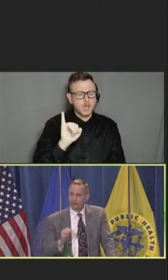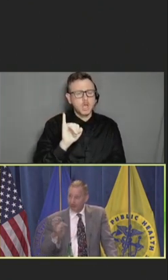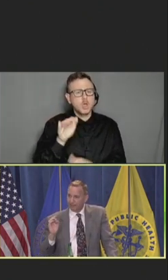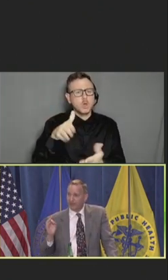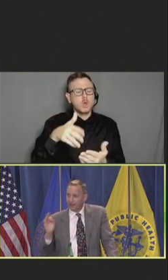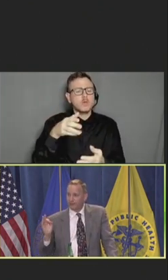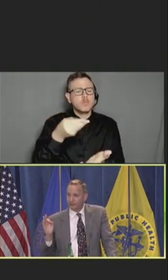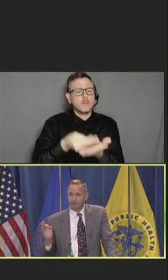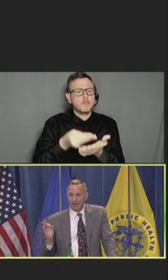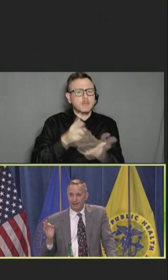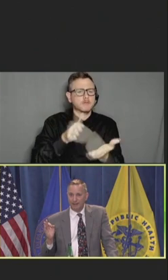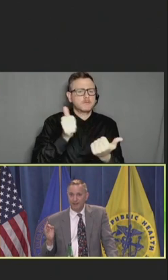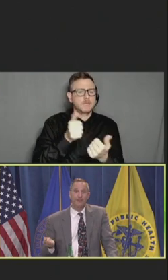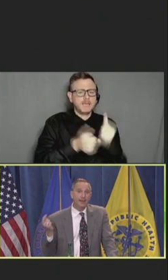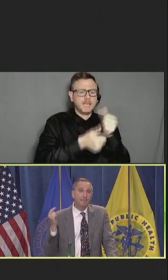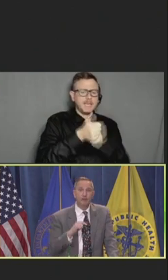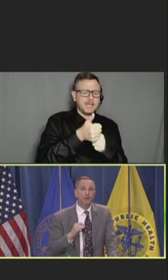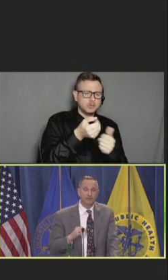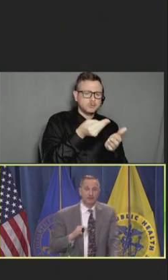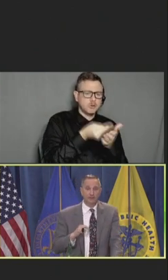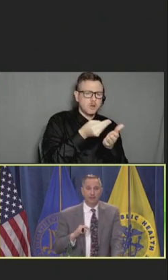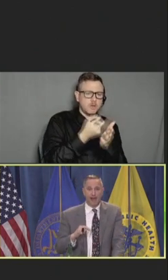For every dollar spent, they get more than a dollar back.